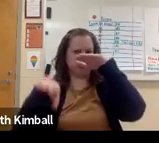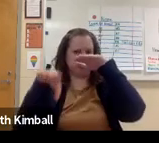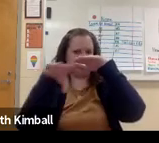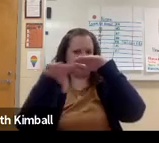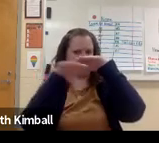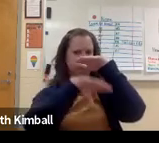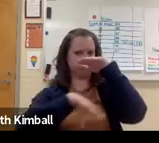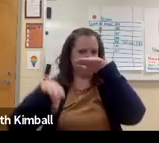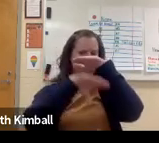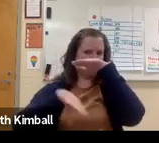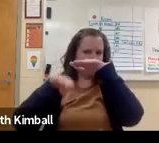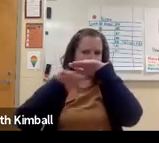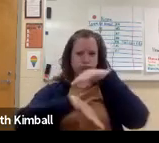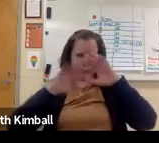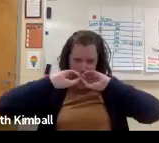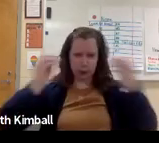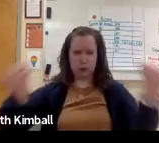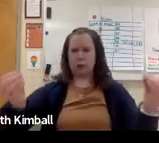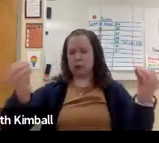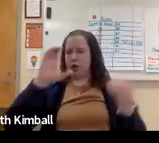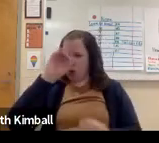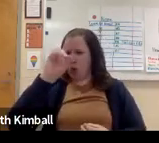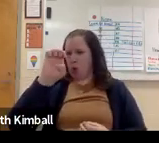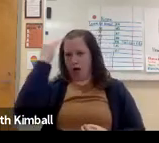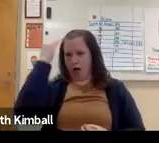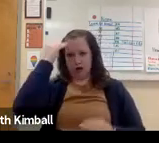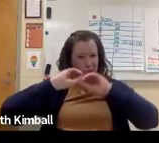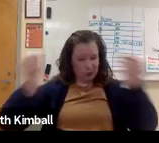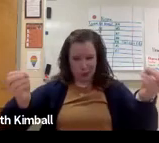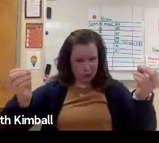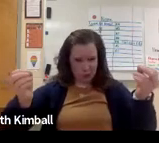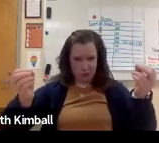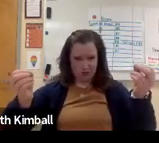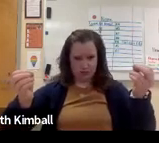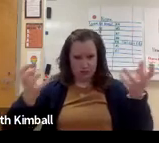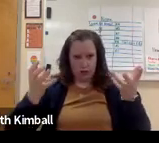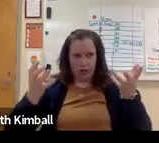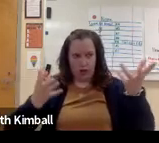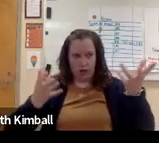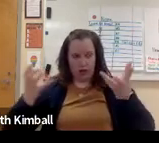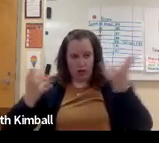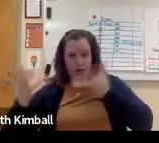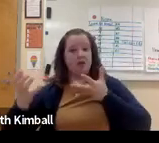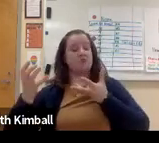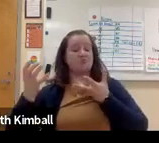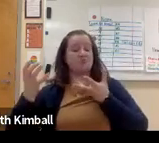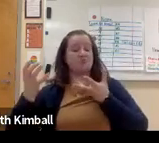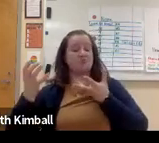they did not have any or very little content-level